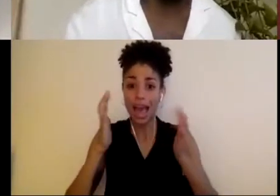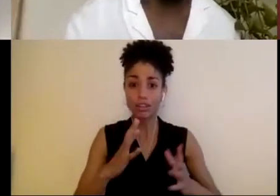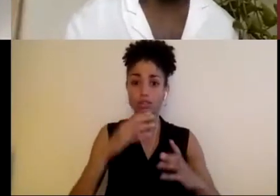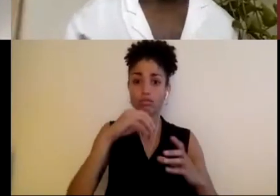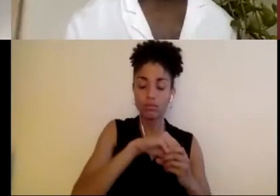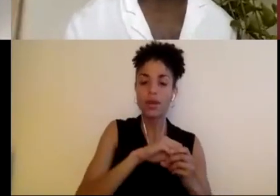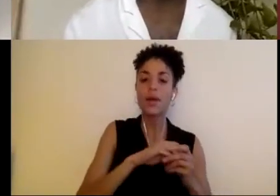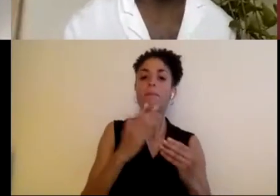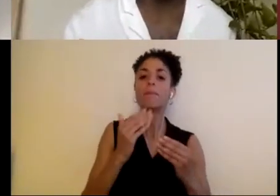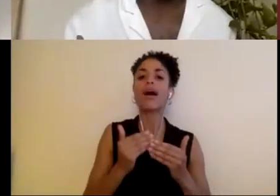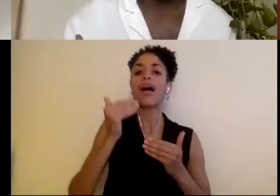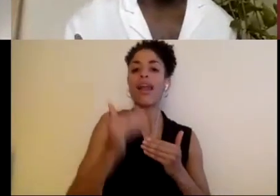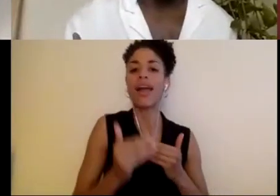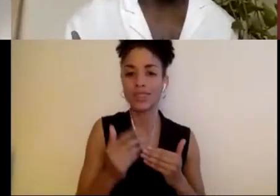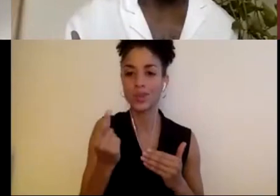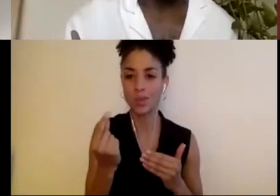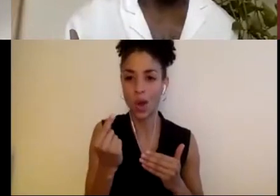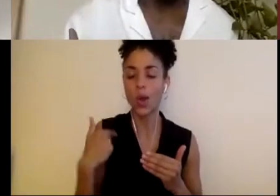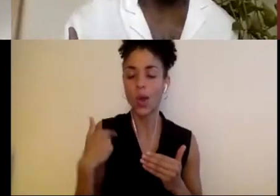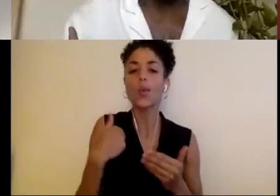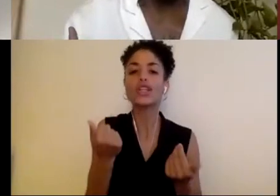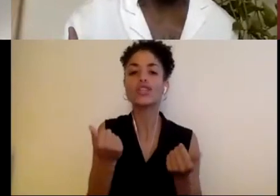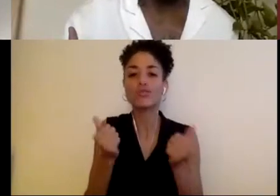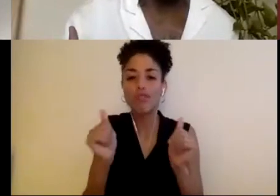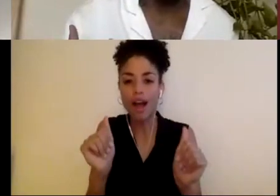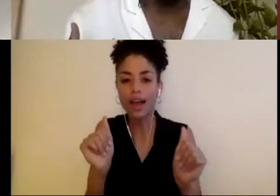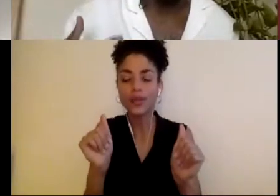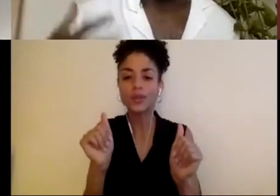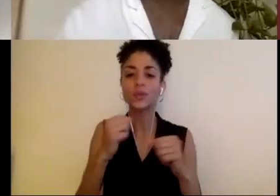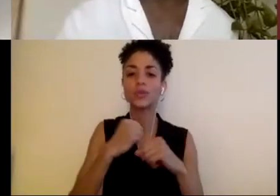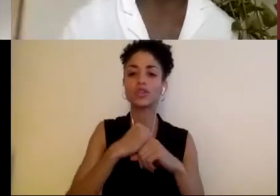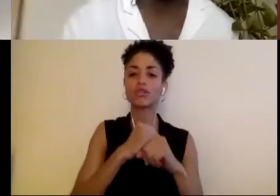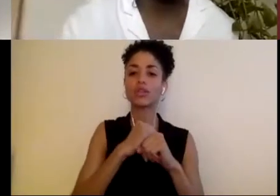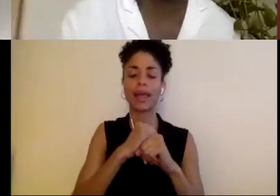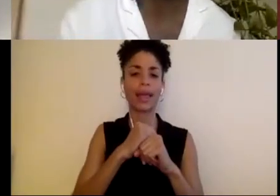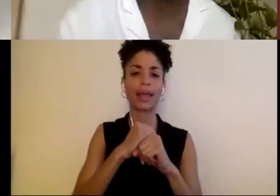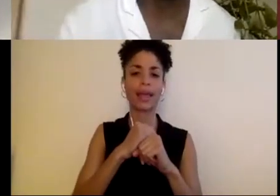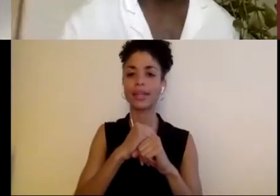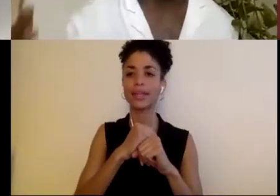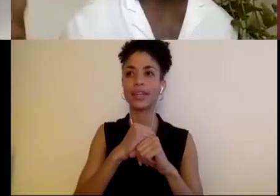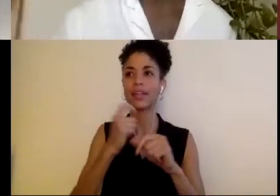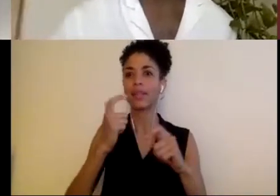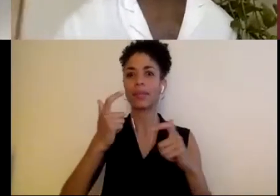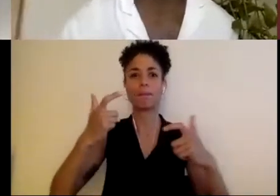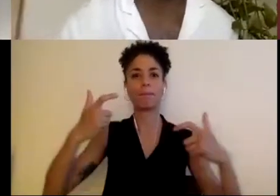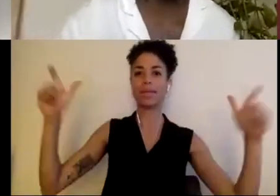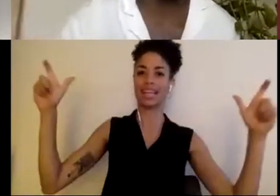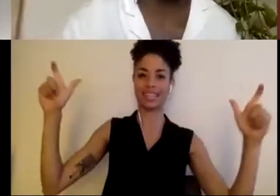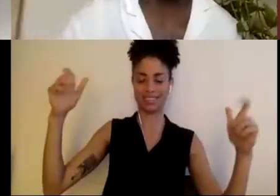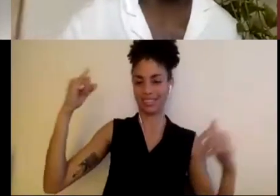create this, the biggest idea of access culture we